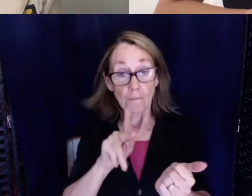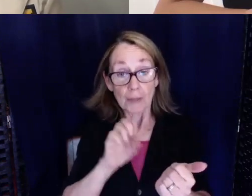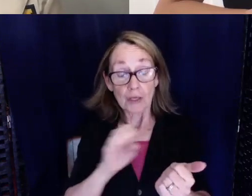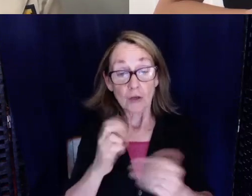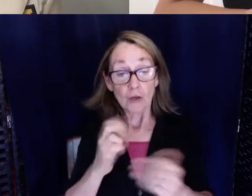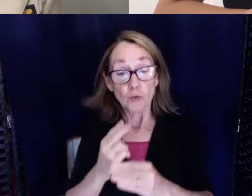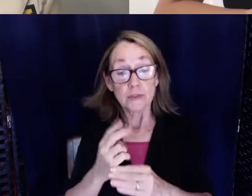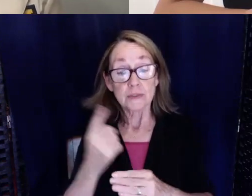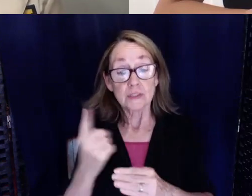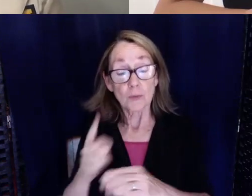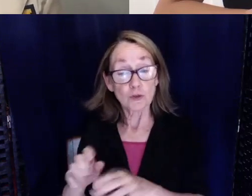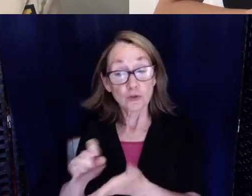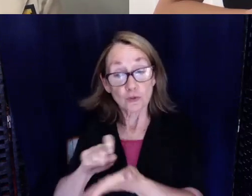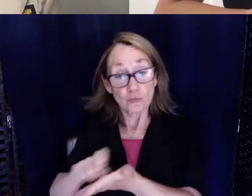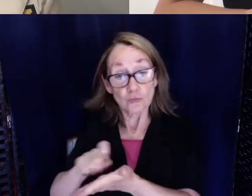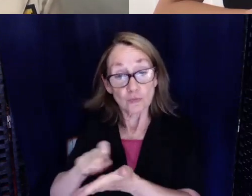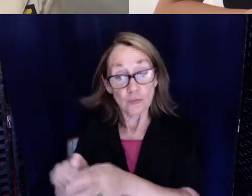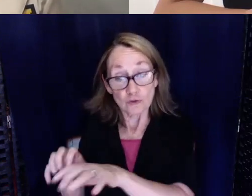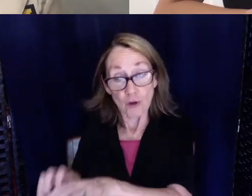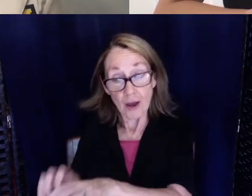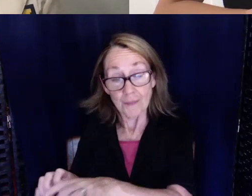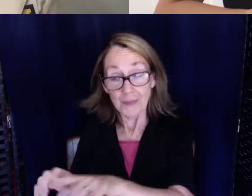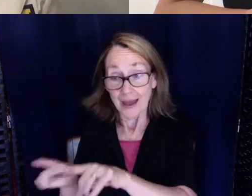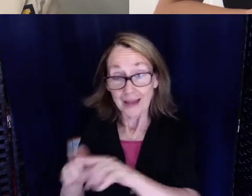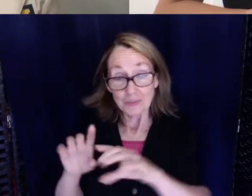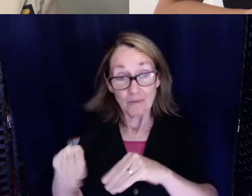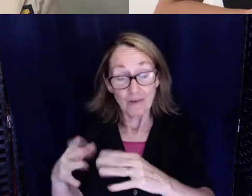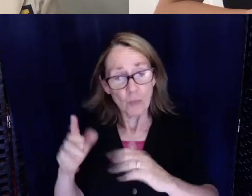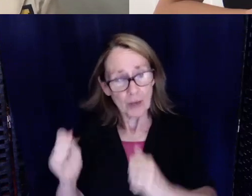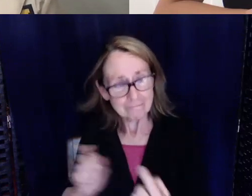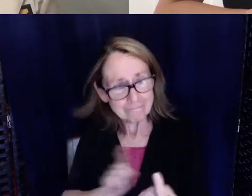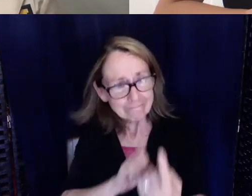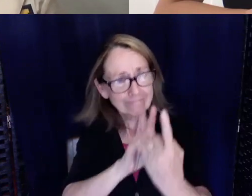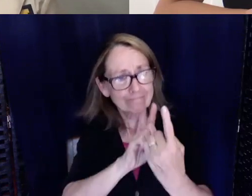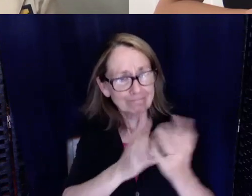as a provider we have to go and look up patient history, we do an exam, and